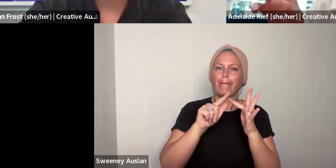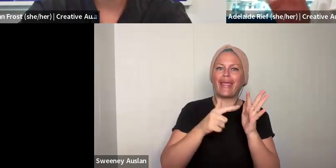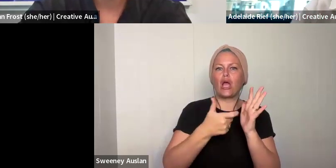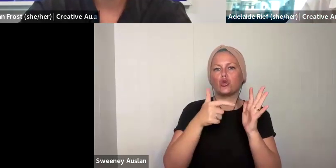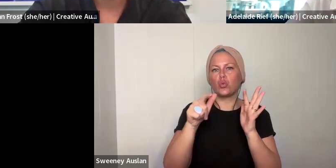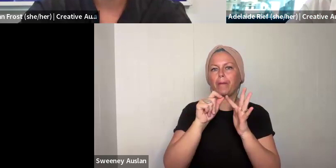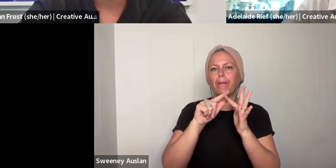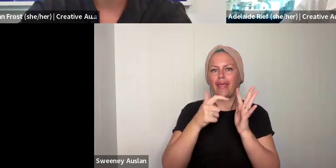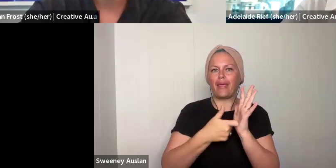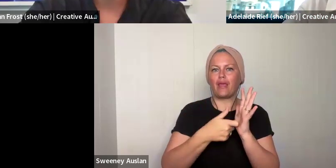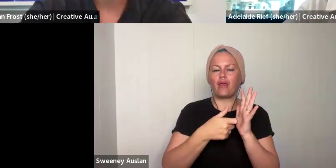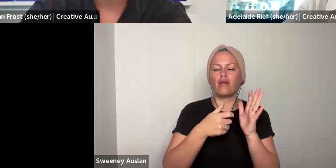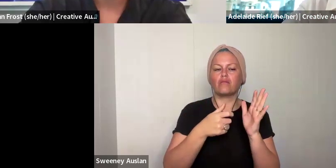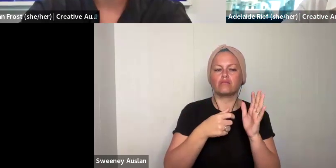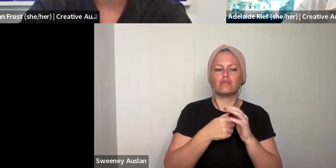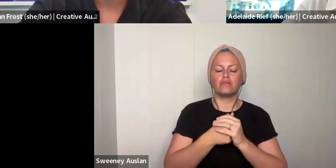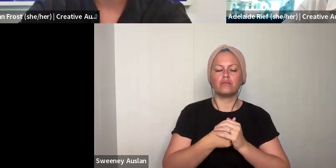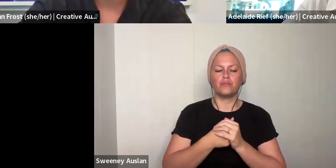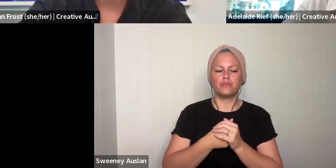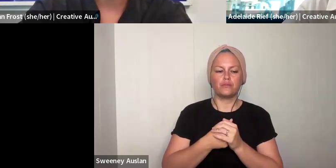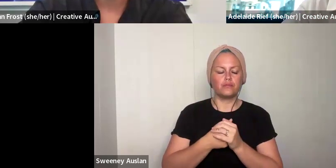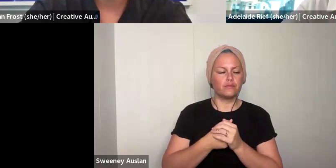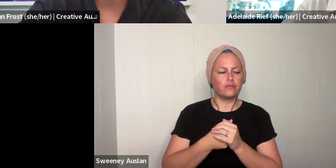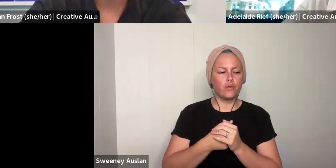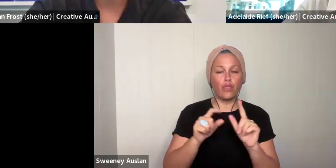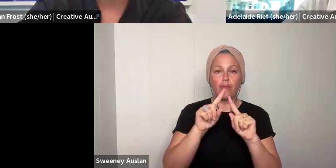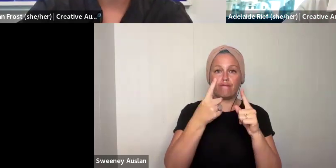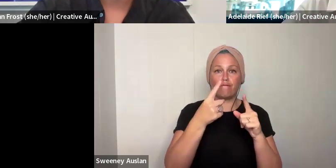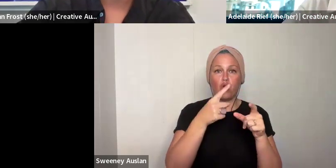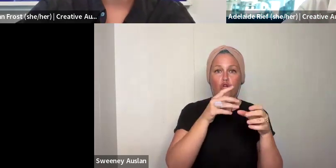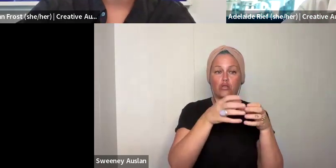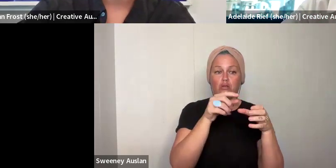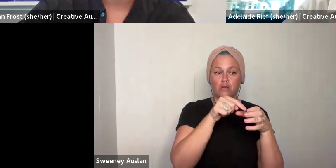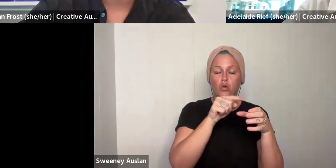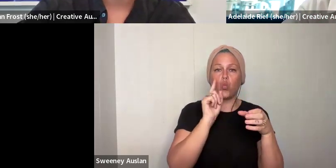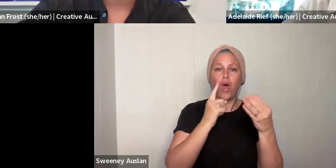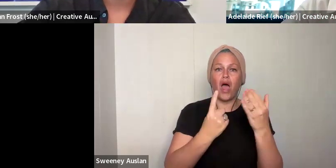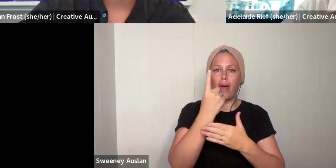the peer to peer coaching. Two blocks of time. The first block will happen